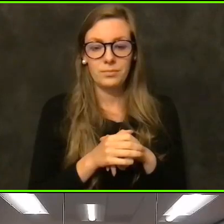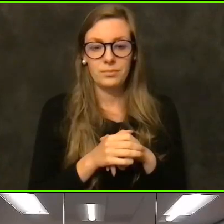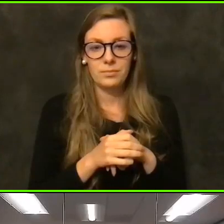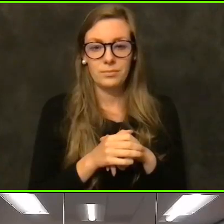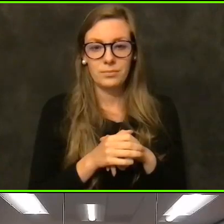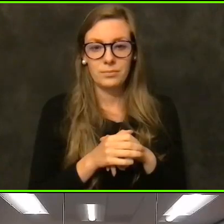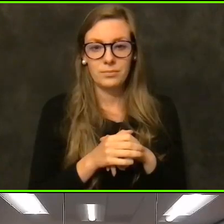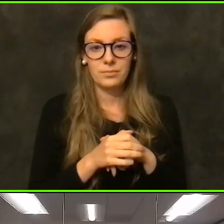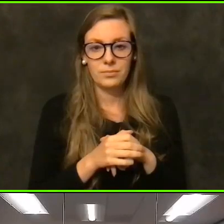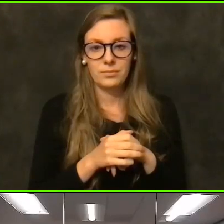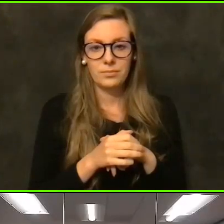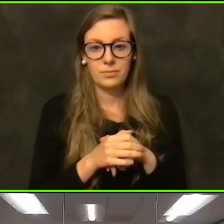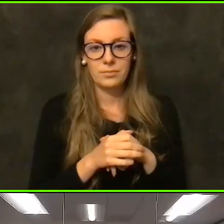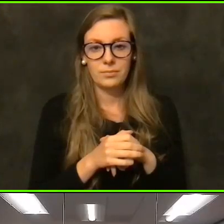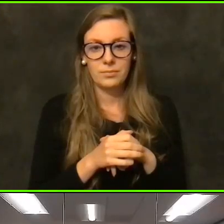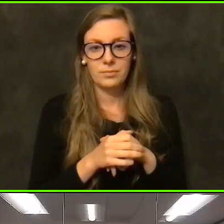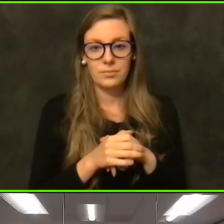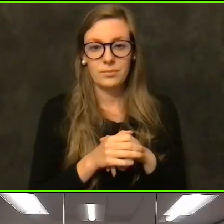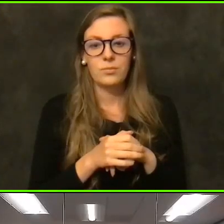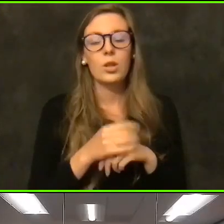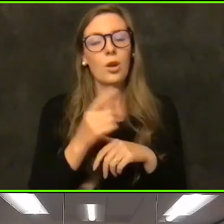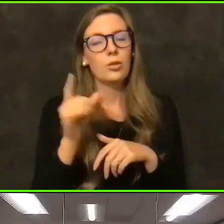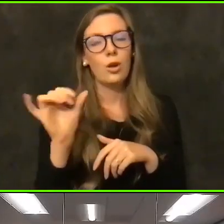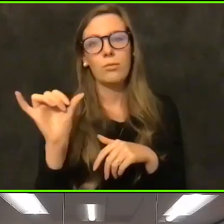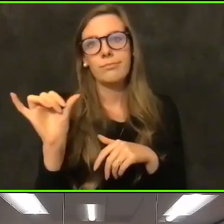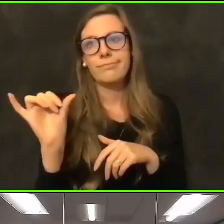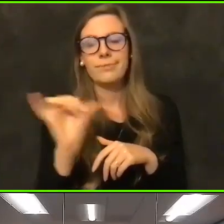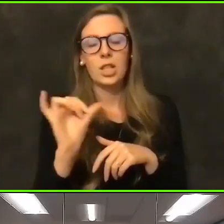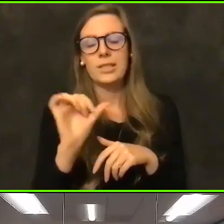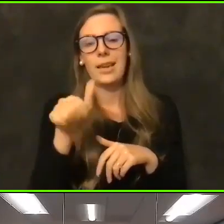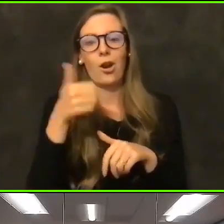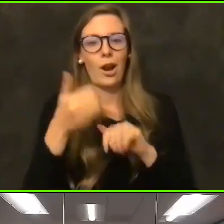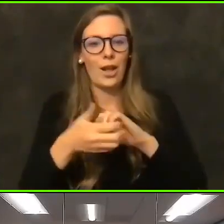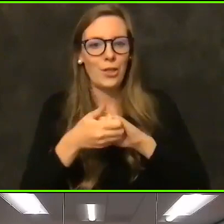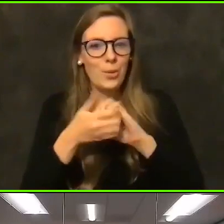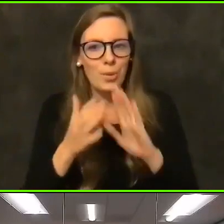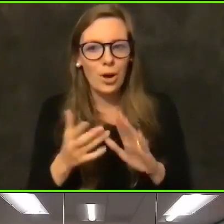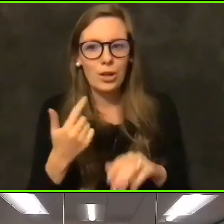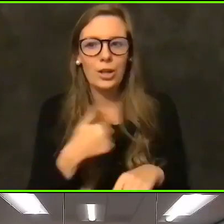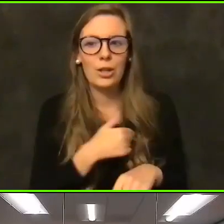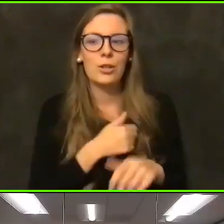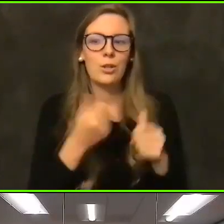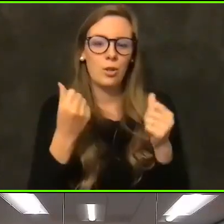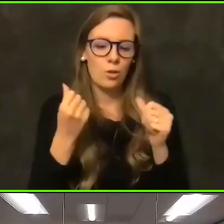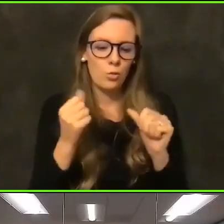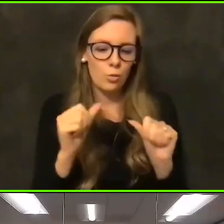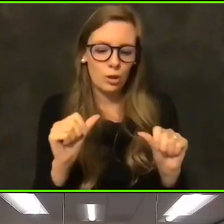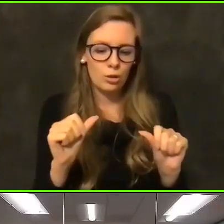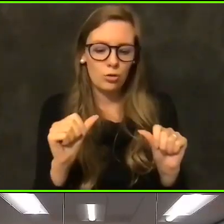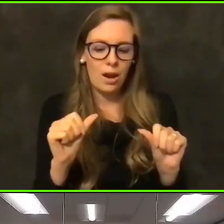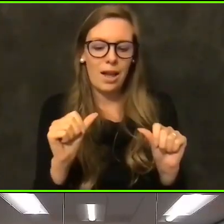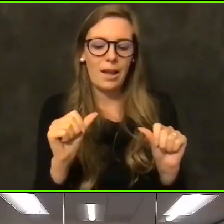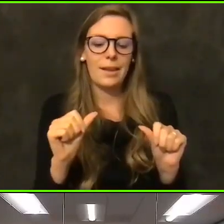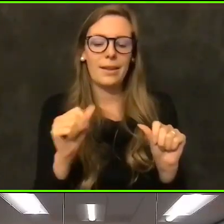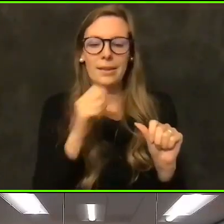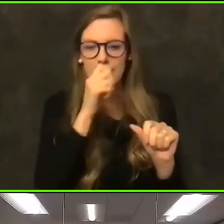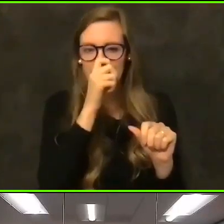just like other health care partners in this community, we are trying to do what we're trying to increase